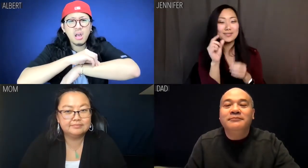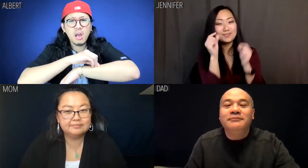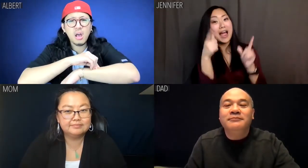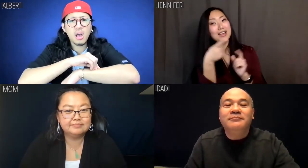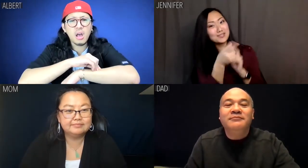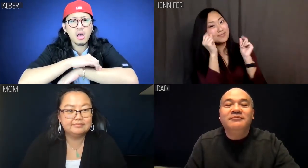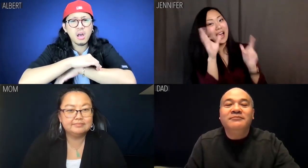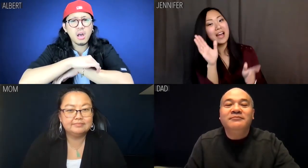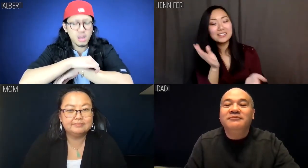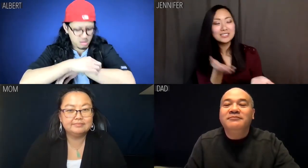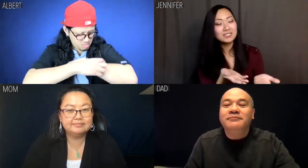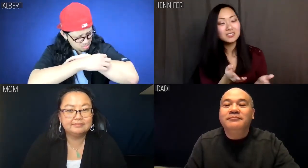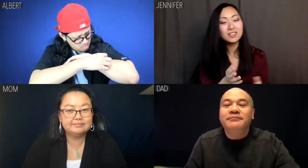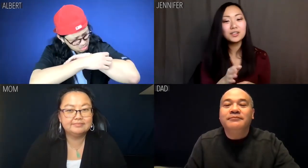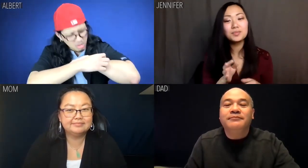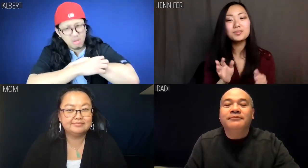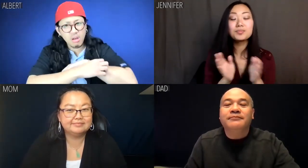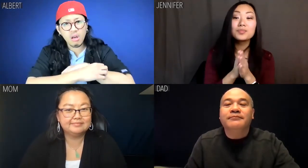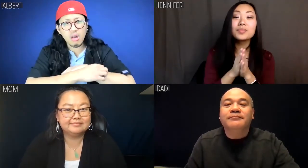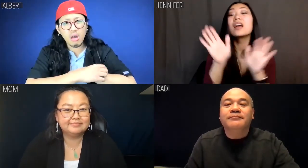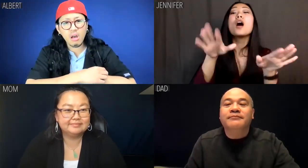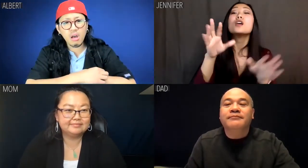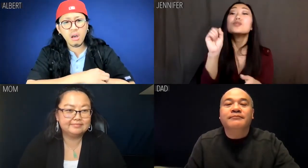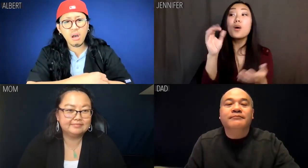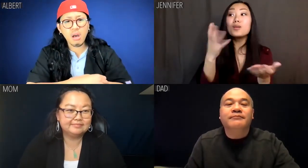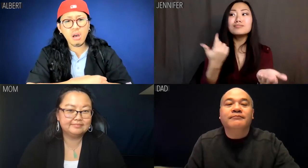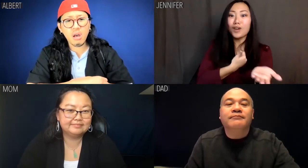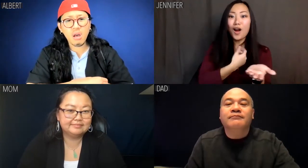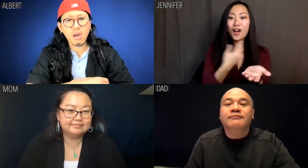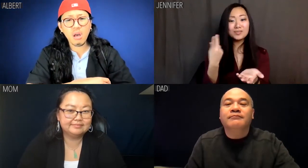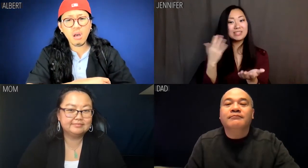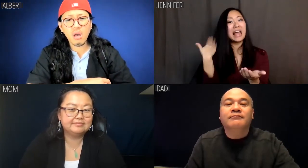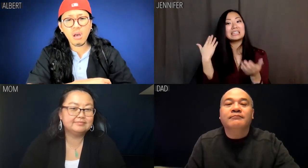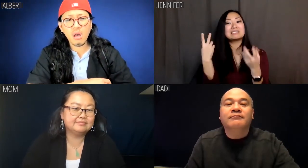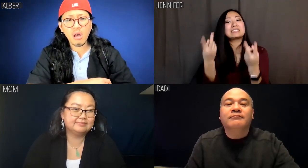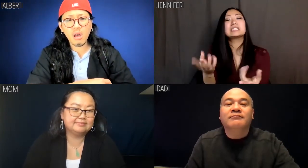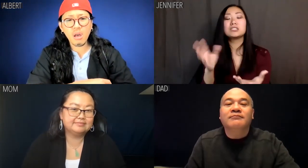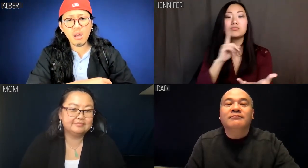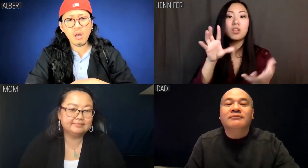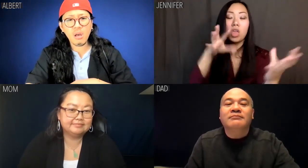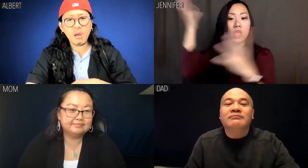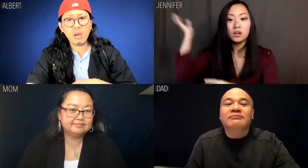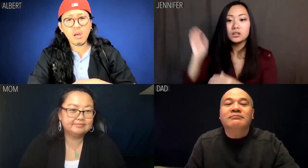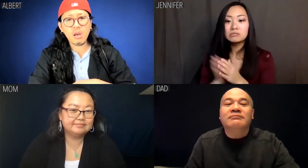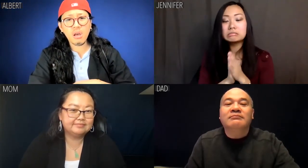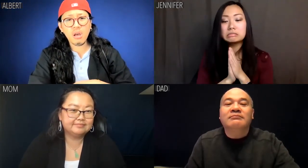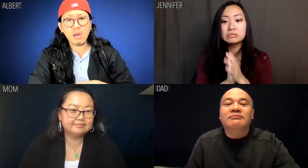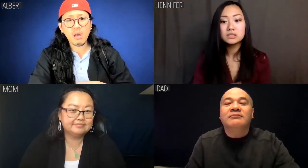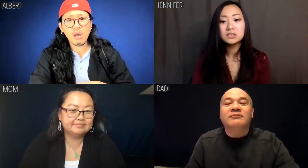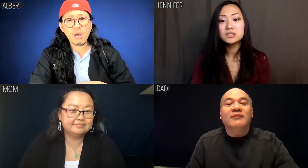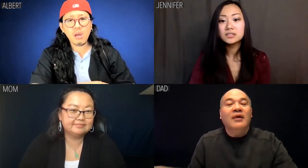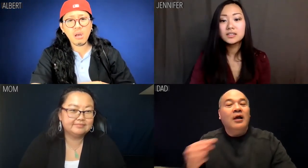Jennifer: Frankly, I'm surprised you're surprised by this. ... Hey, so. I'm sorry our last visit got out of hand.